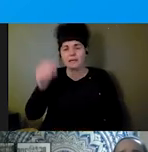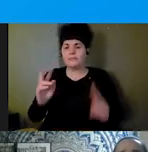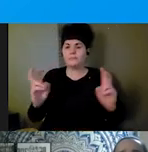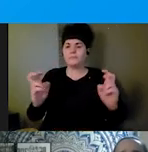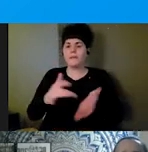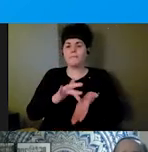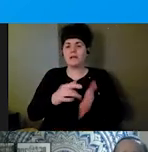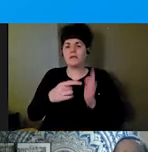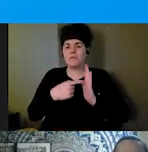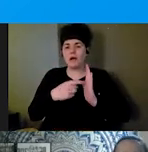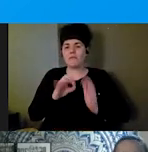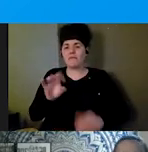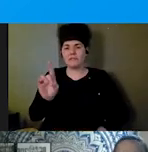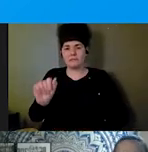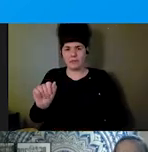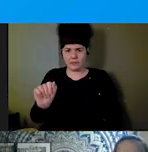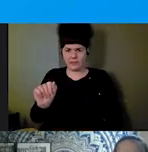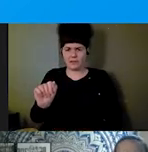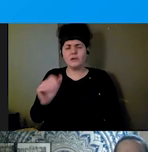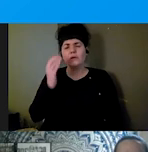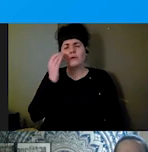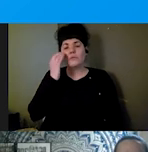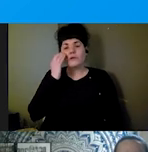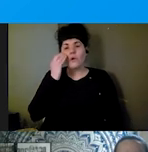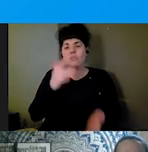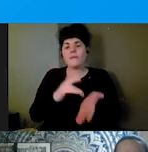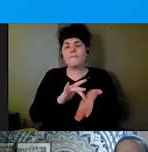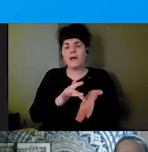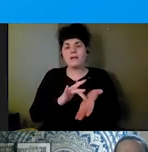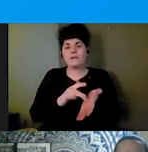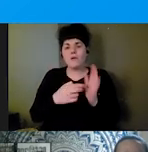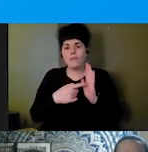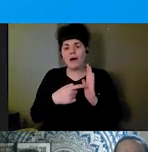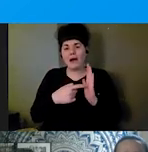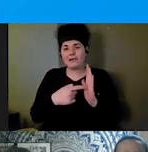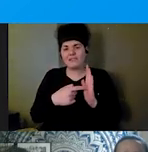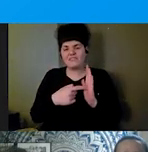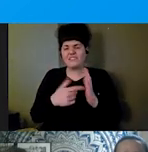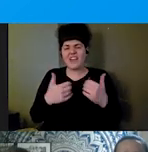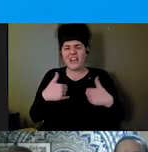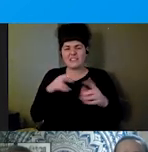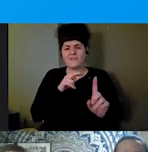that the medical model has this view that people with disables are sick; that we